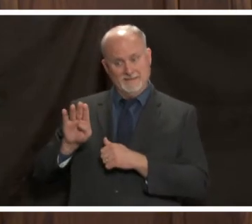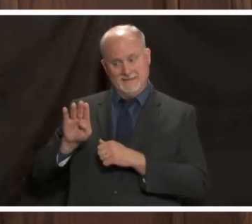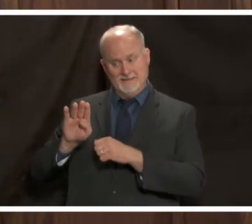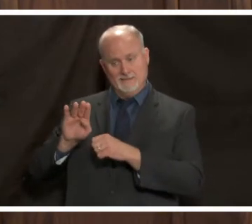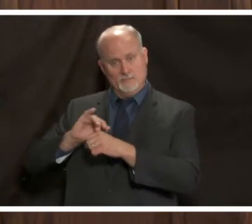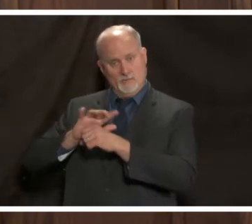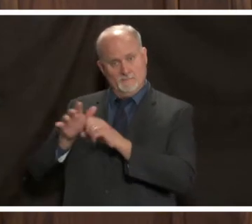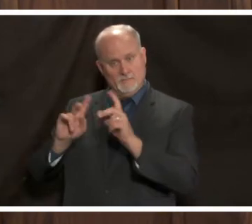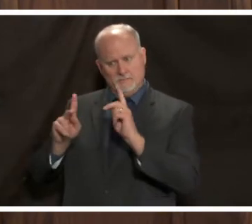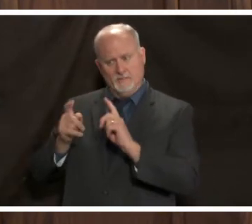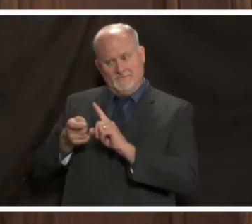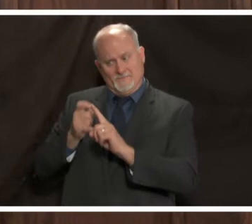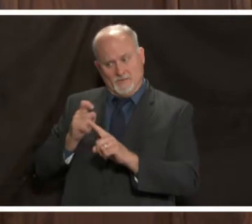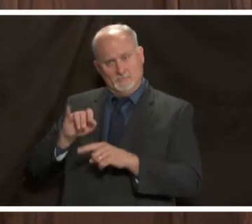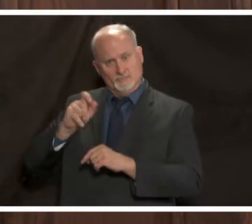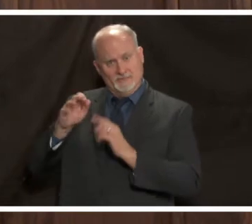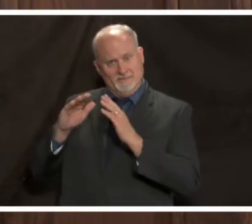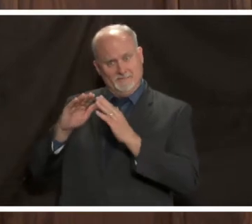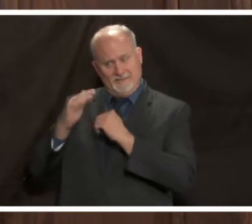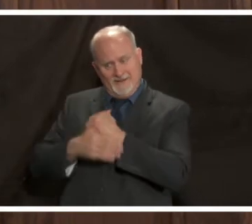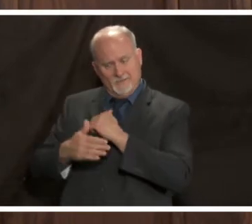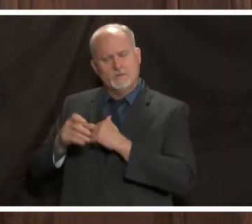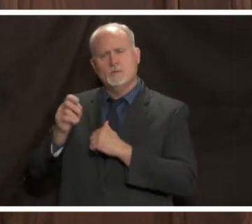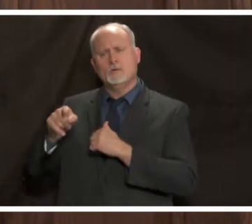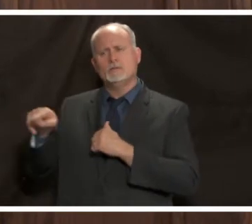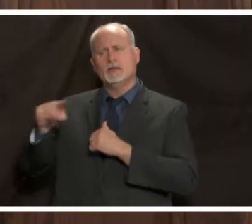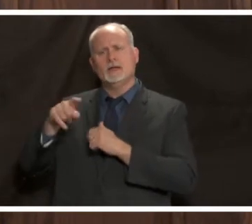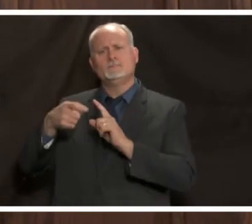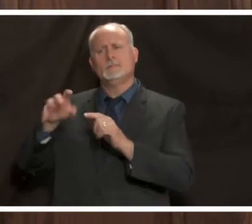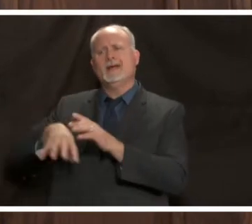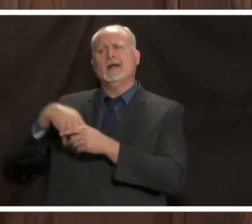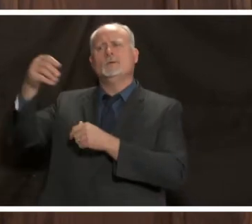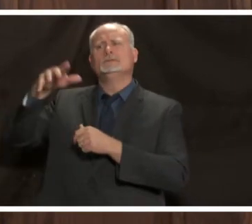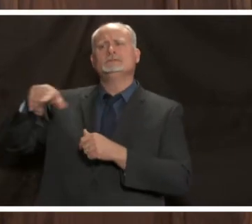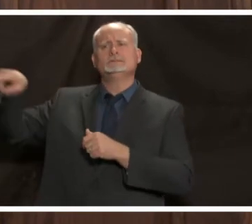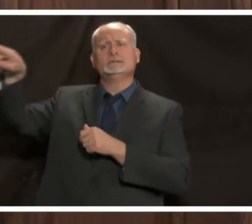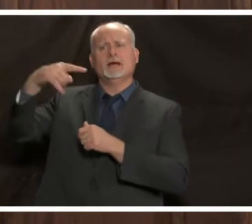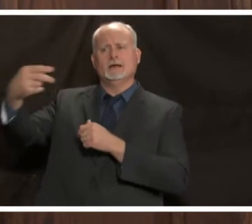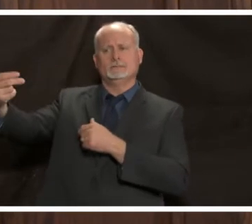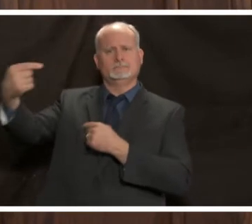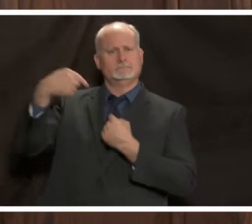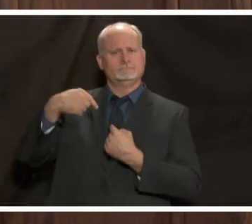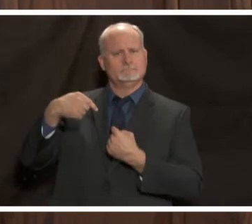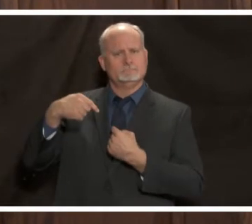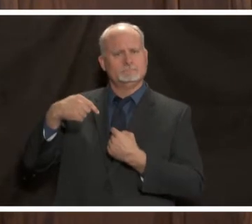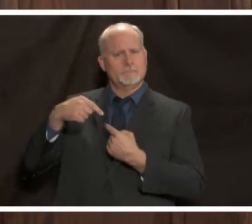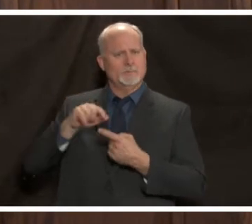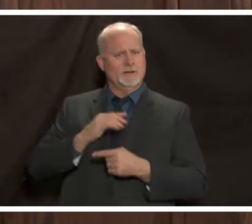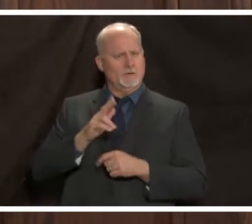from outside of the county and a little bit more of the surrounding counties and areas so the bulk